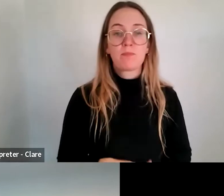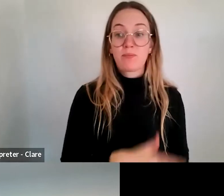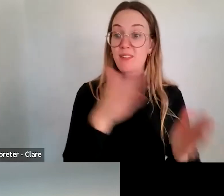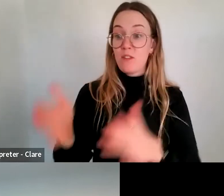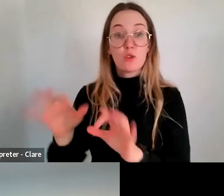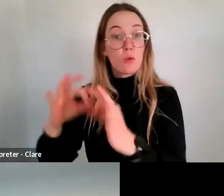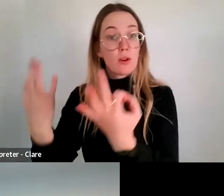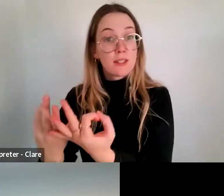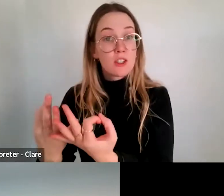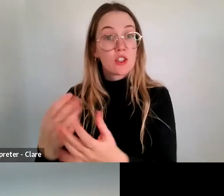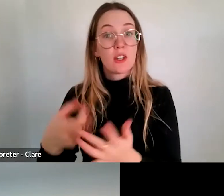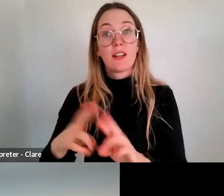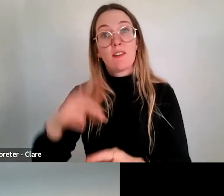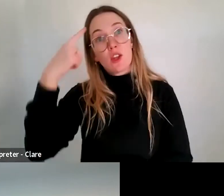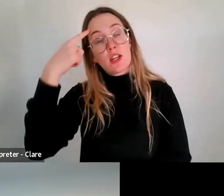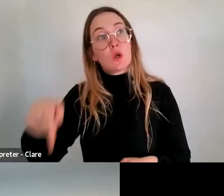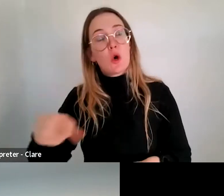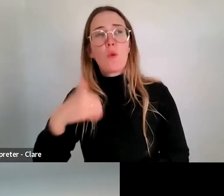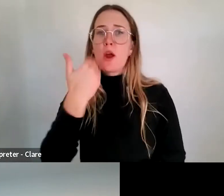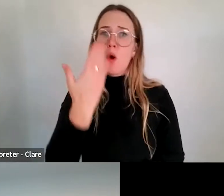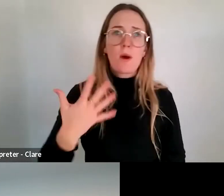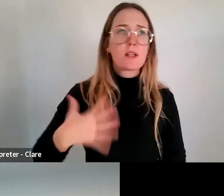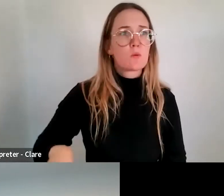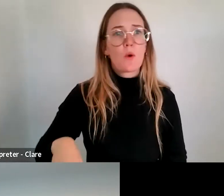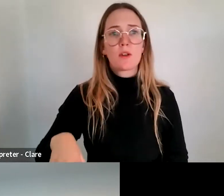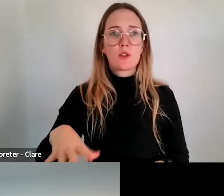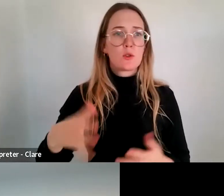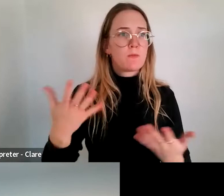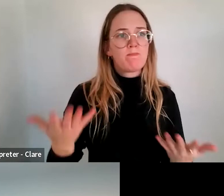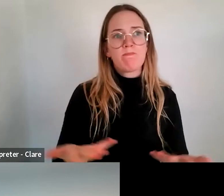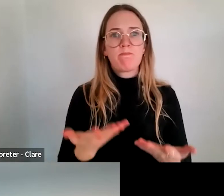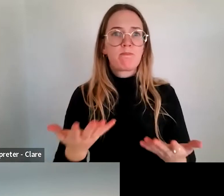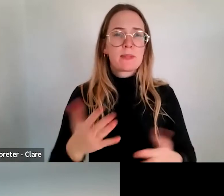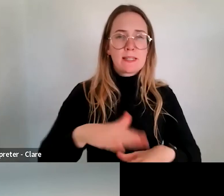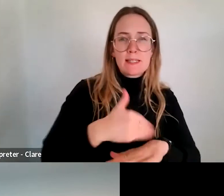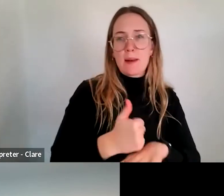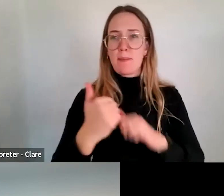think, oh, we've always wanted to do a particular kind of partnership with,